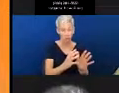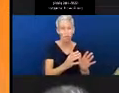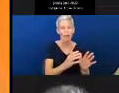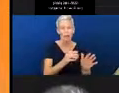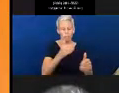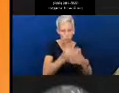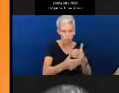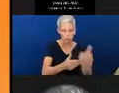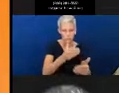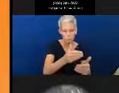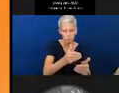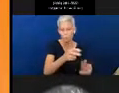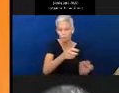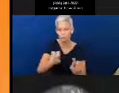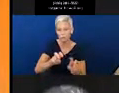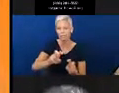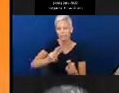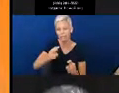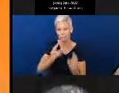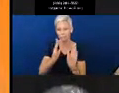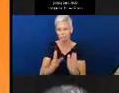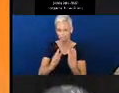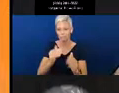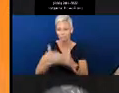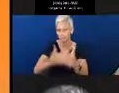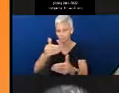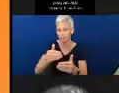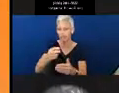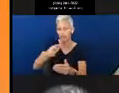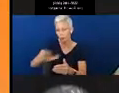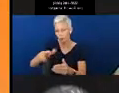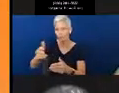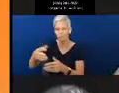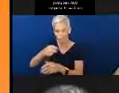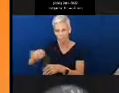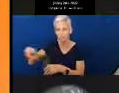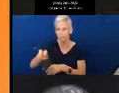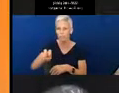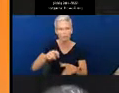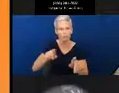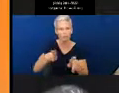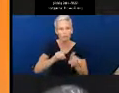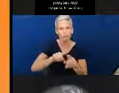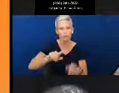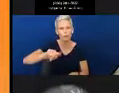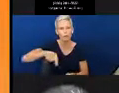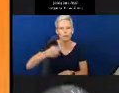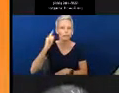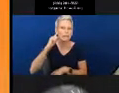development. So, those are things like phenology, which is the sounds within home language.